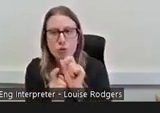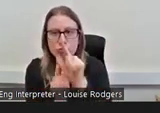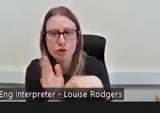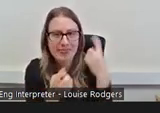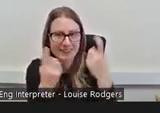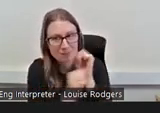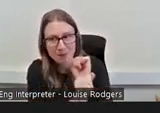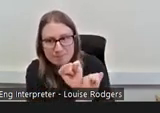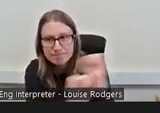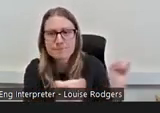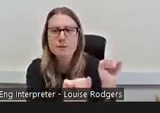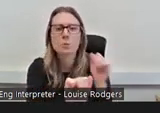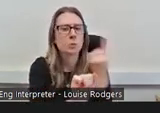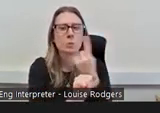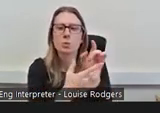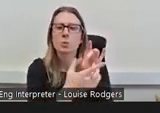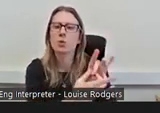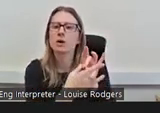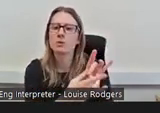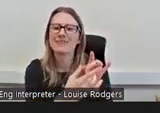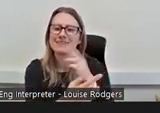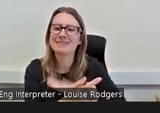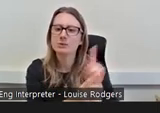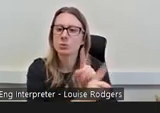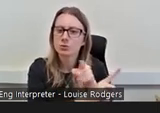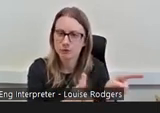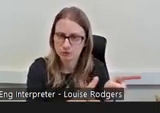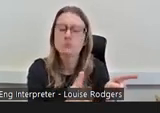they're working with and what their needs are in order for them to engage and be part of it.